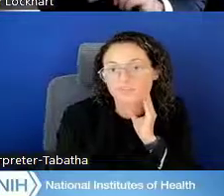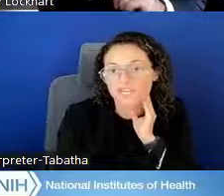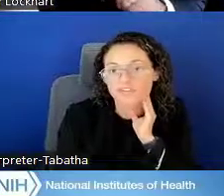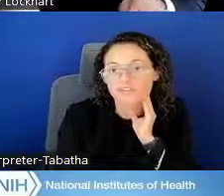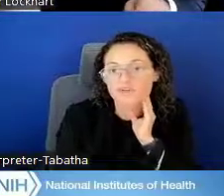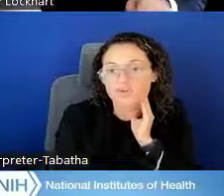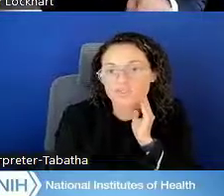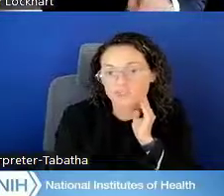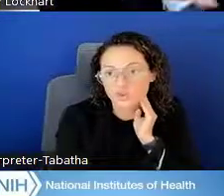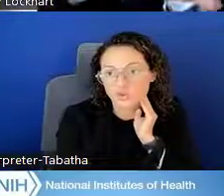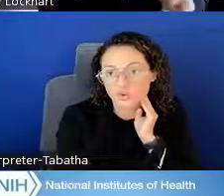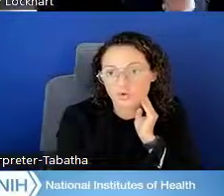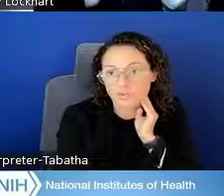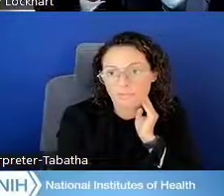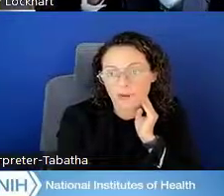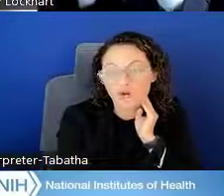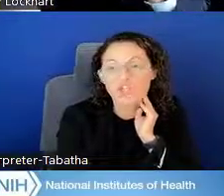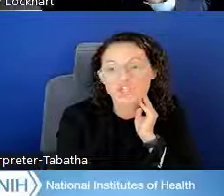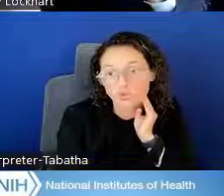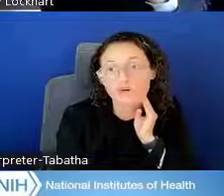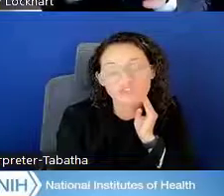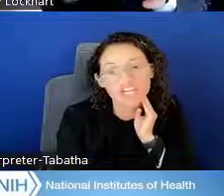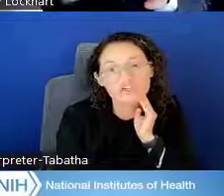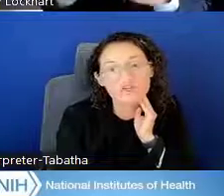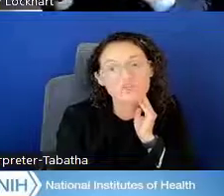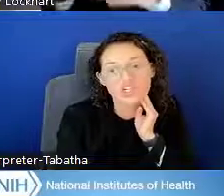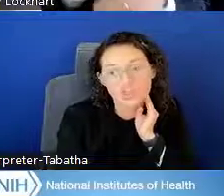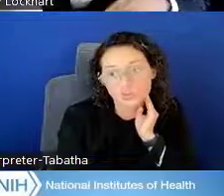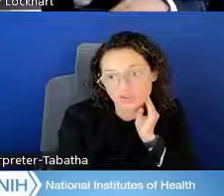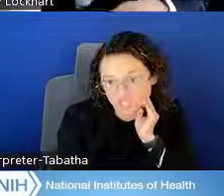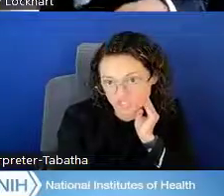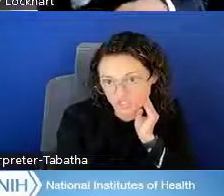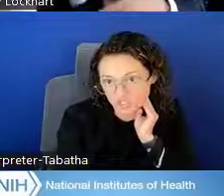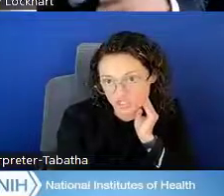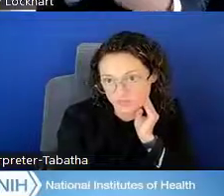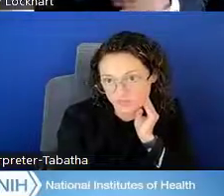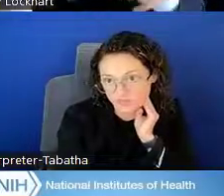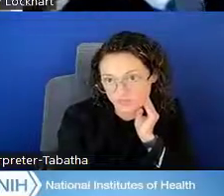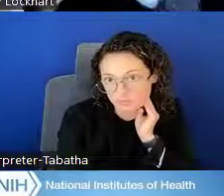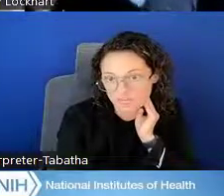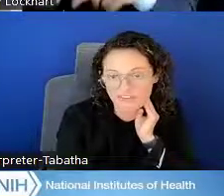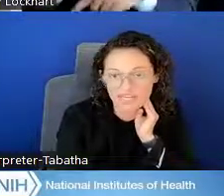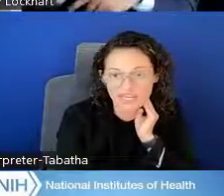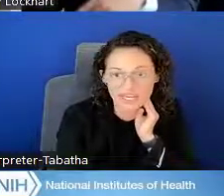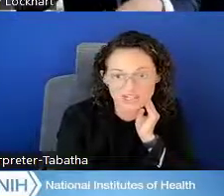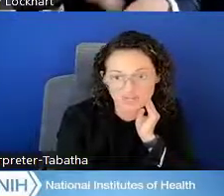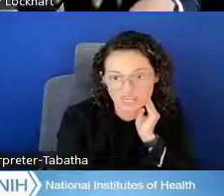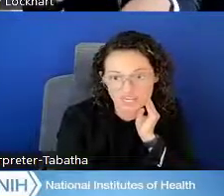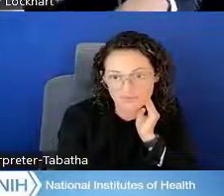For individuals who are doing research but have an NIH grant,